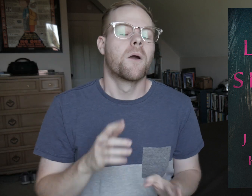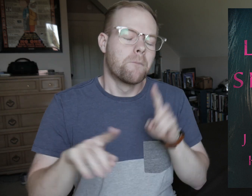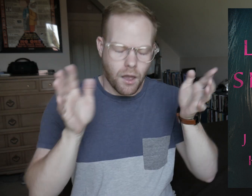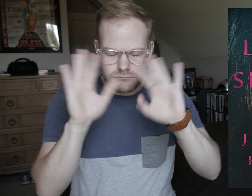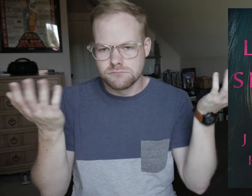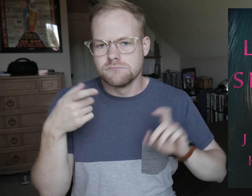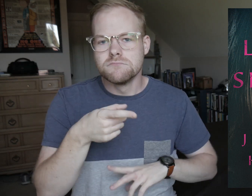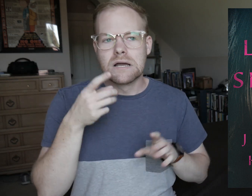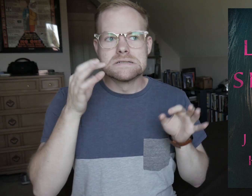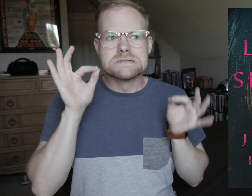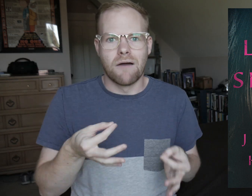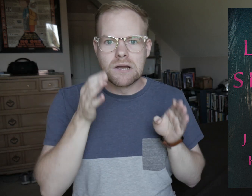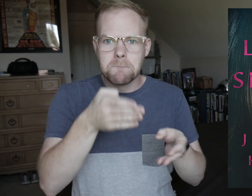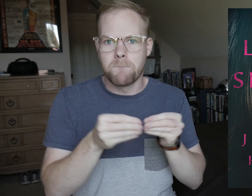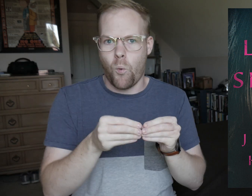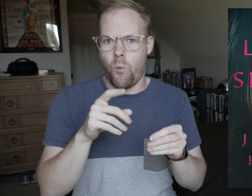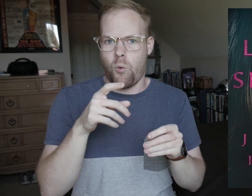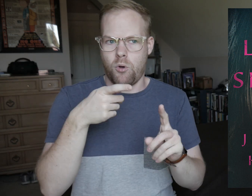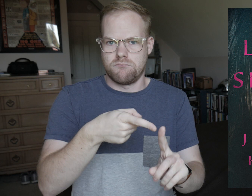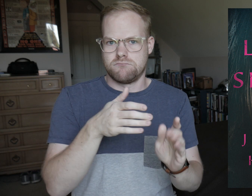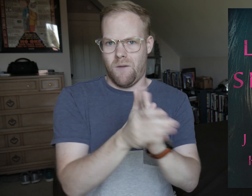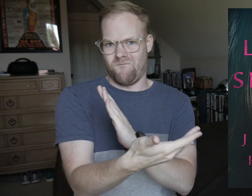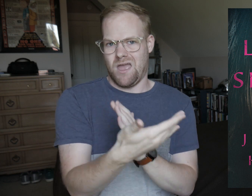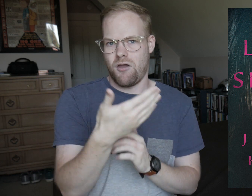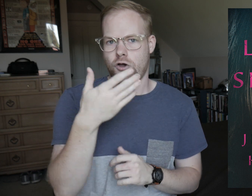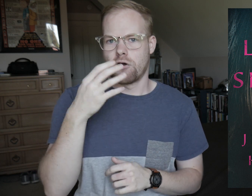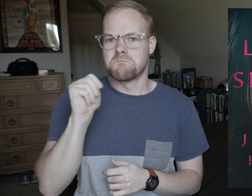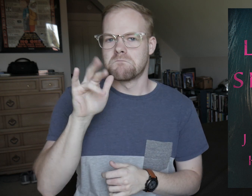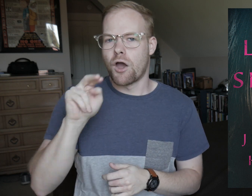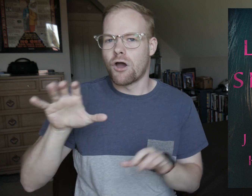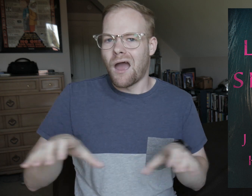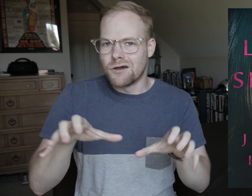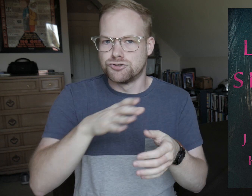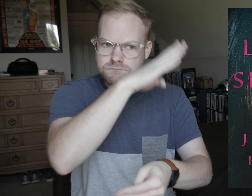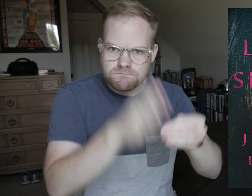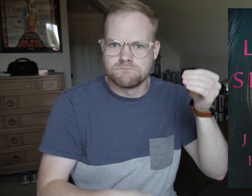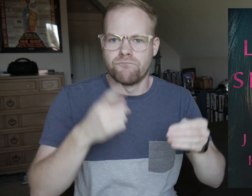But this was definitely more about the affair and Marin’s actions to end it